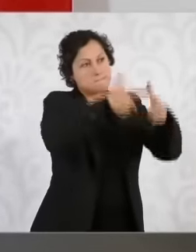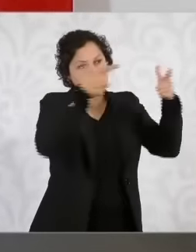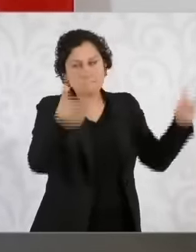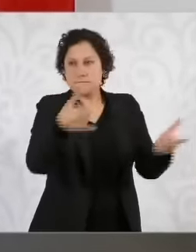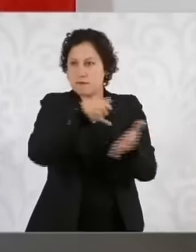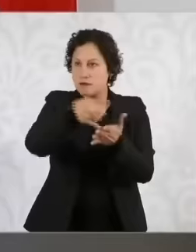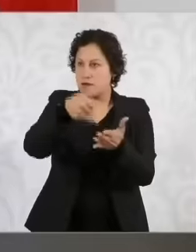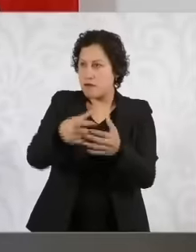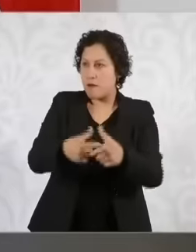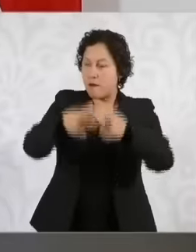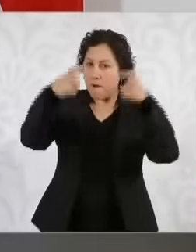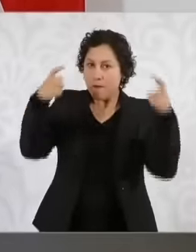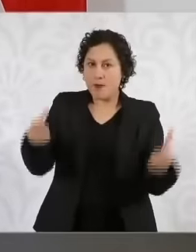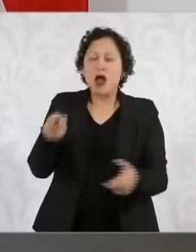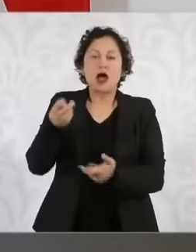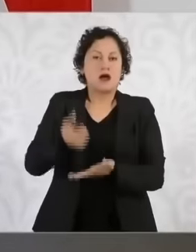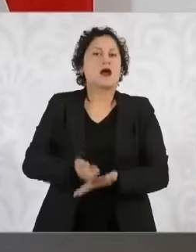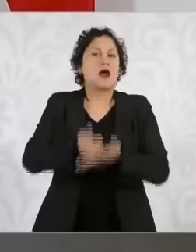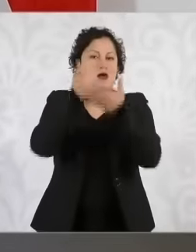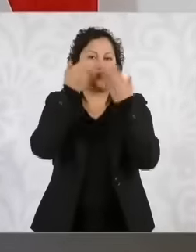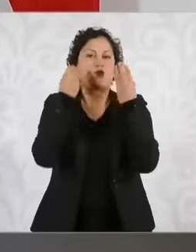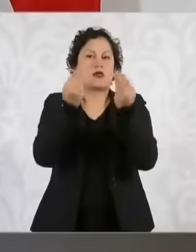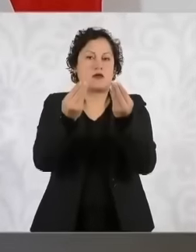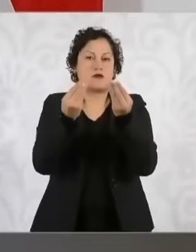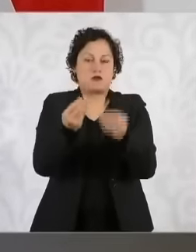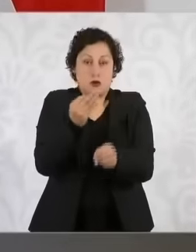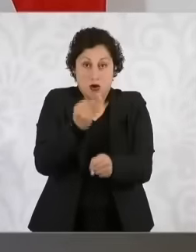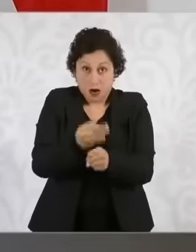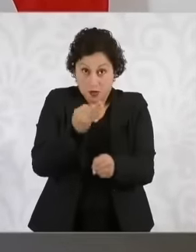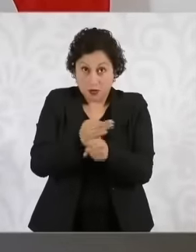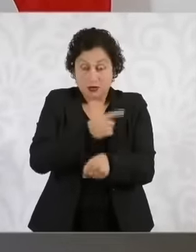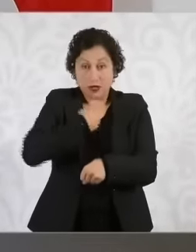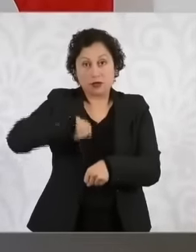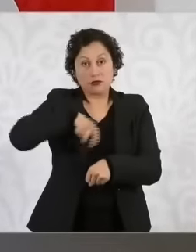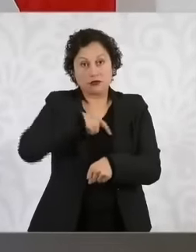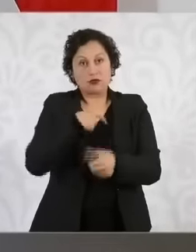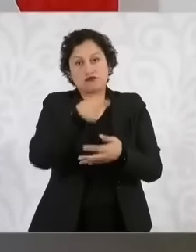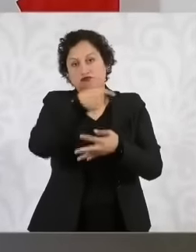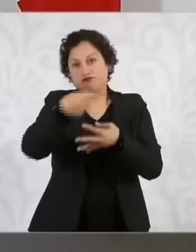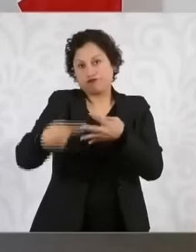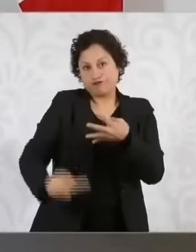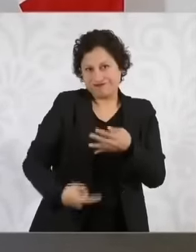this entire program that we are proposing is going to help us ensure that the primary sector does not fall in GDP